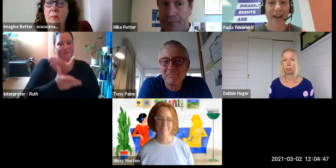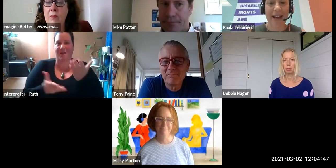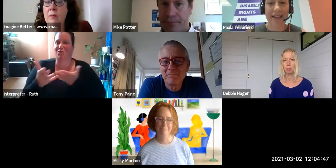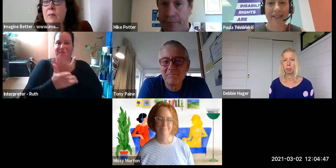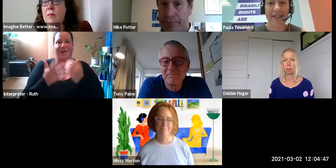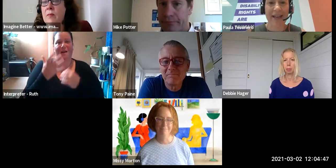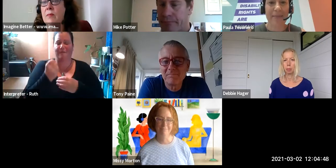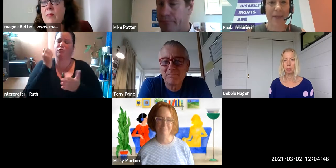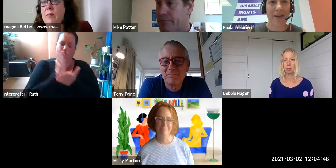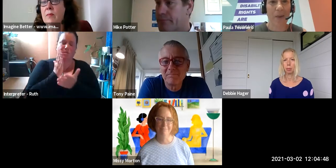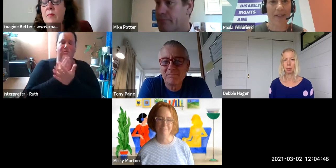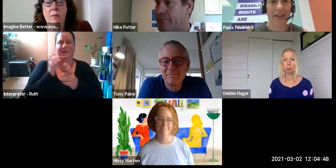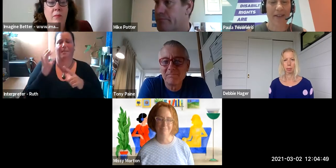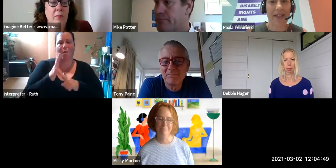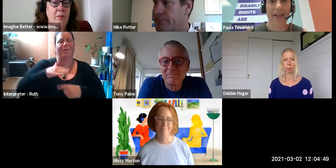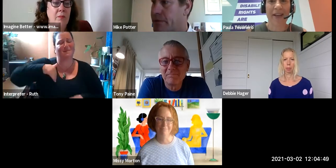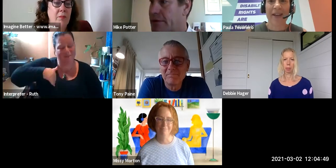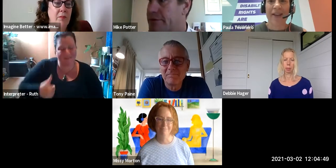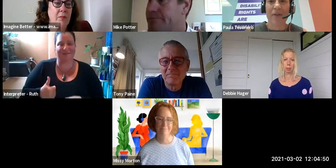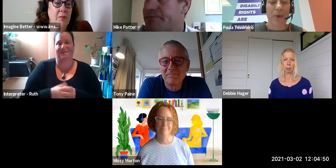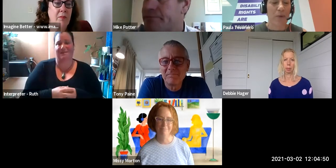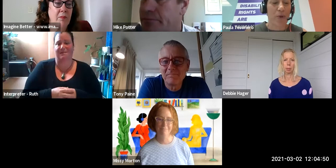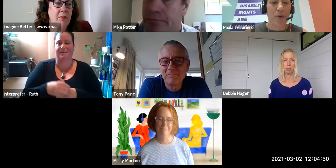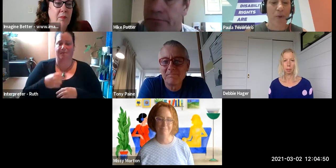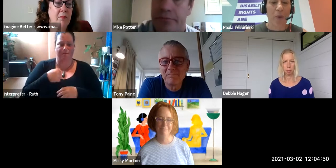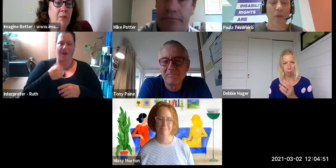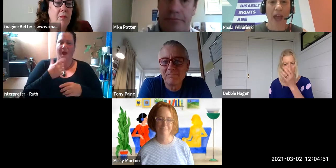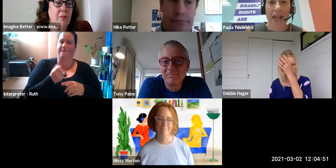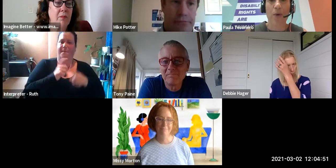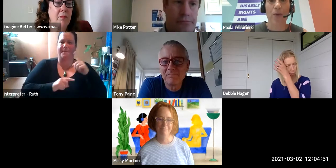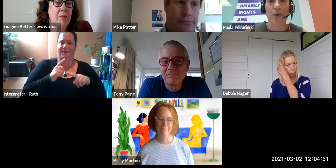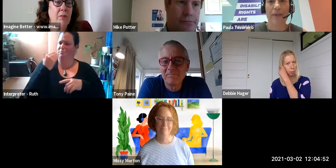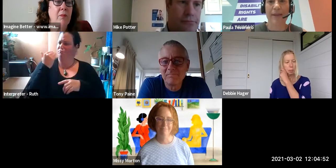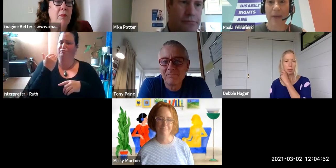I asked a meeting I was in the other day if people knew what the A-word was. I said - we